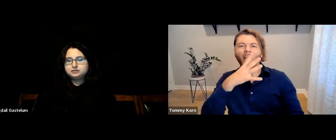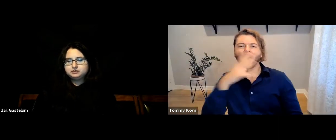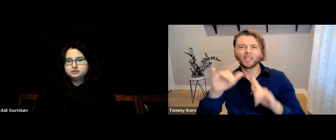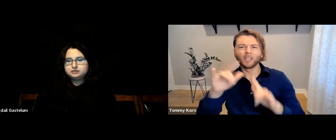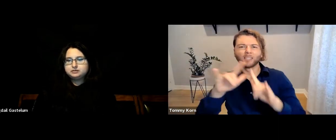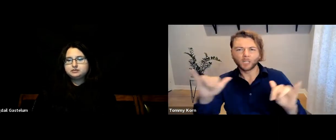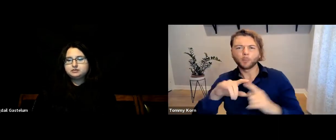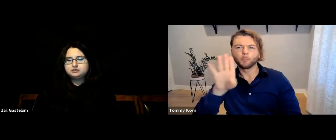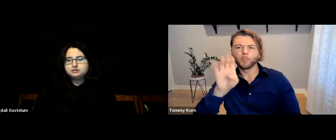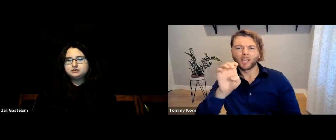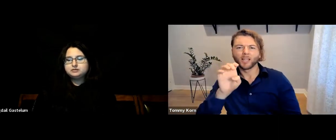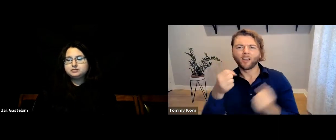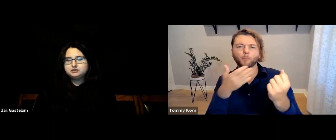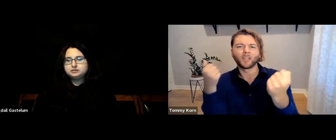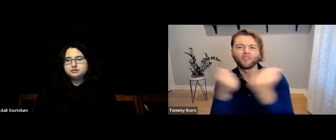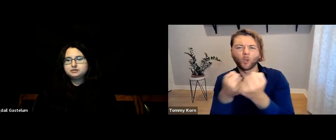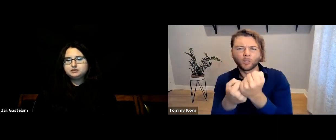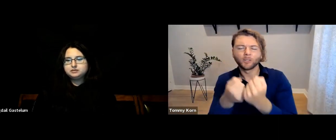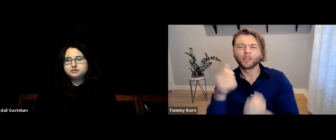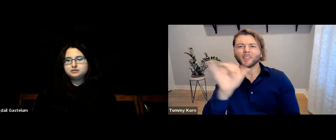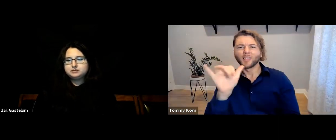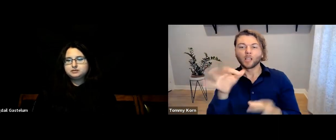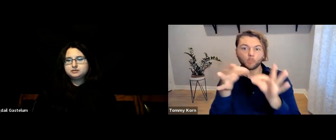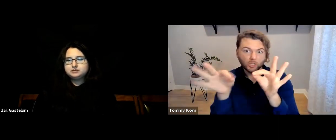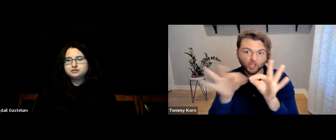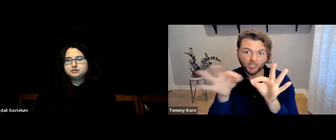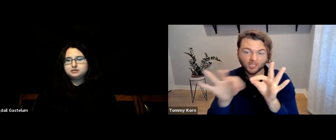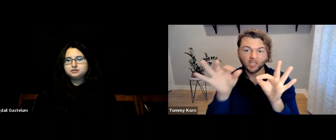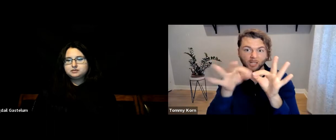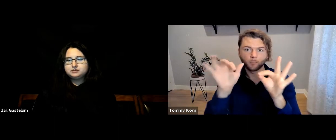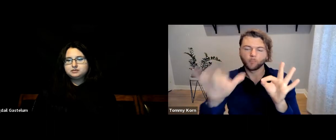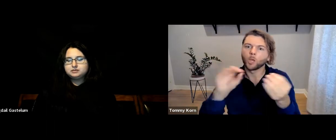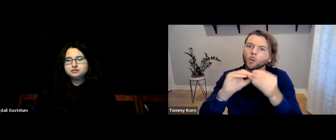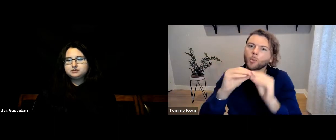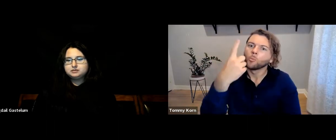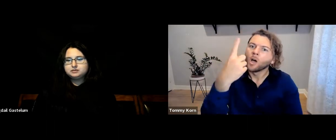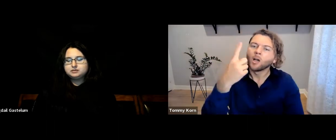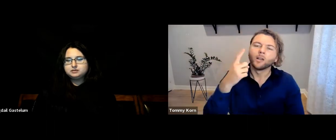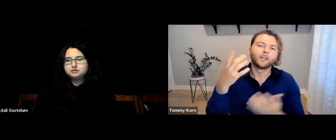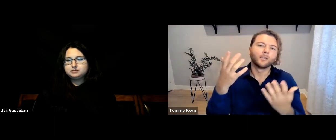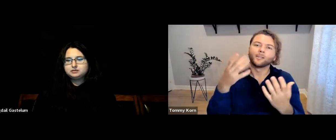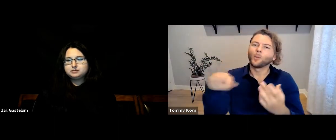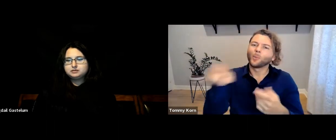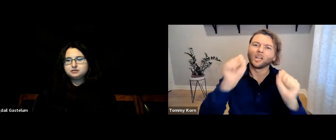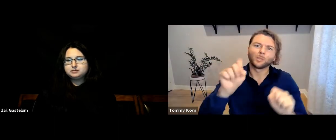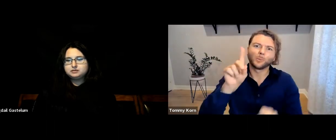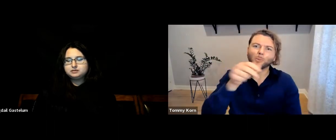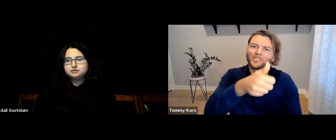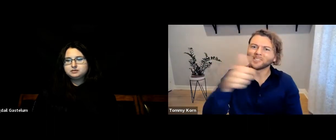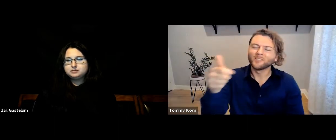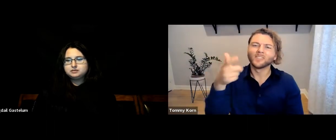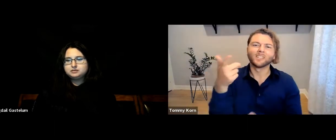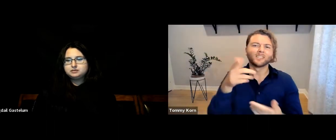and simultaneously being better advocates. Captions are one of the first things you can do by yourself.